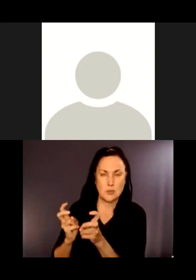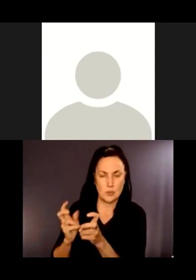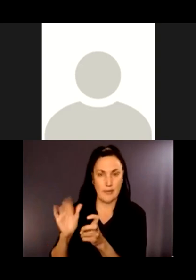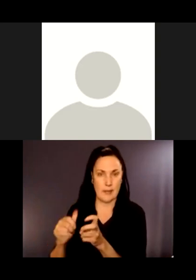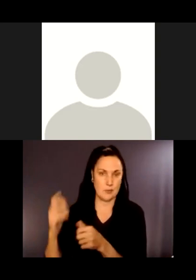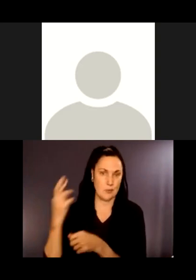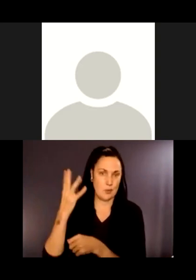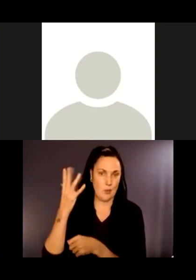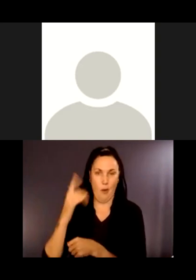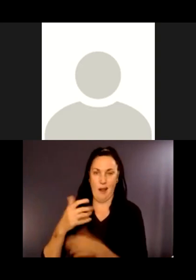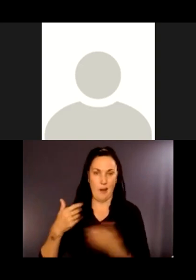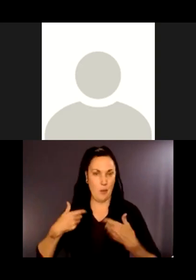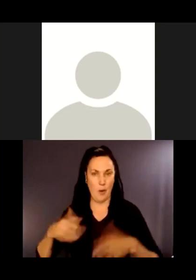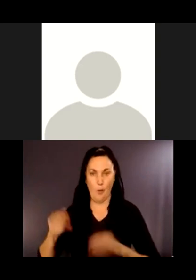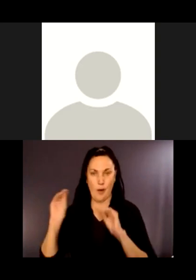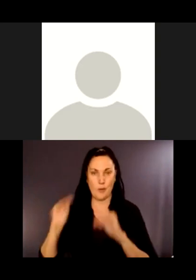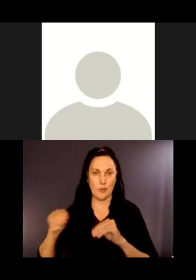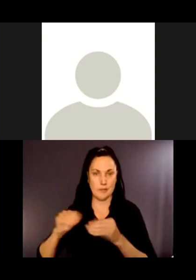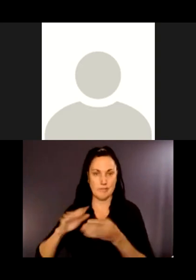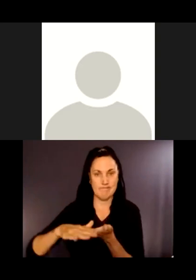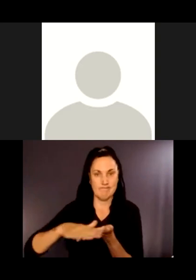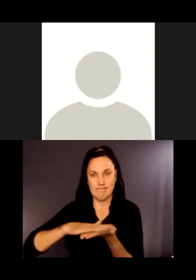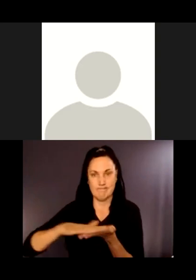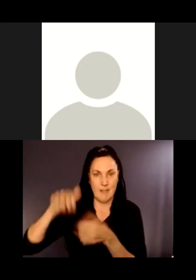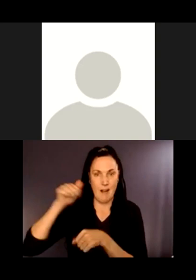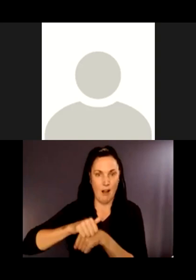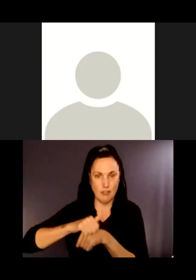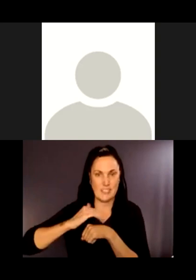And forest service standards for accessibility and trailheads are changing.